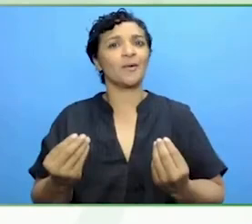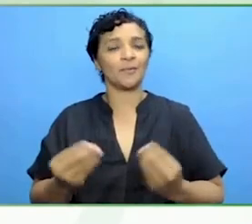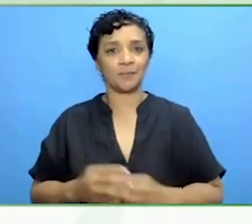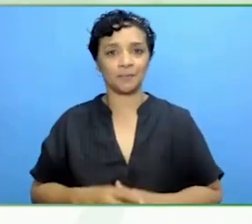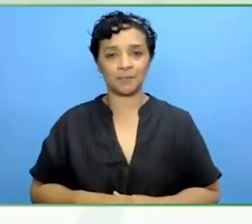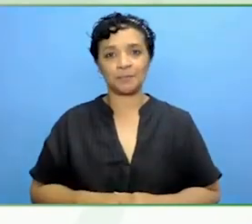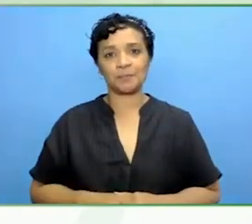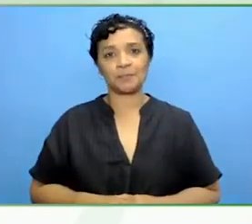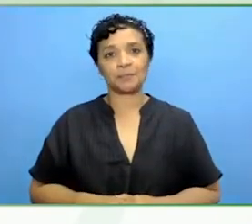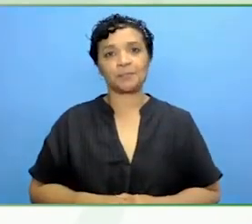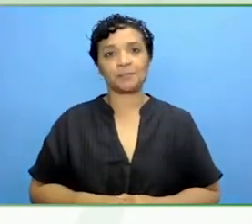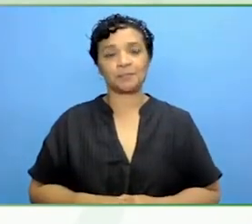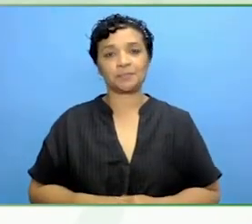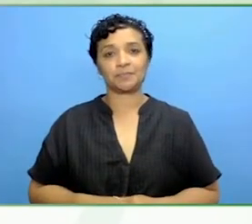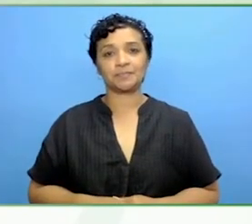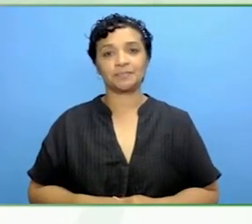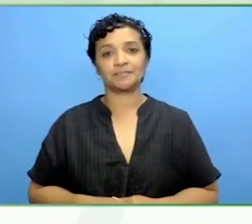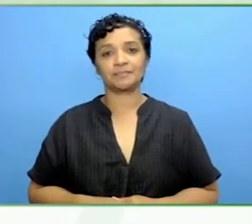Maybe I can start.